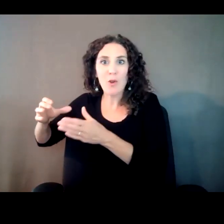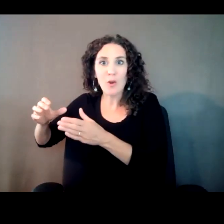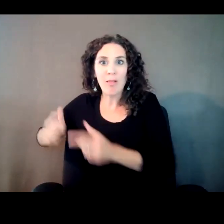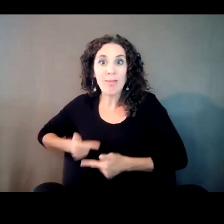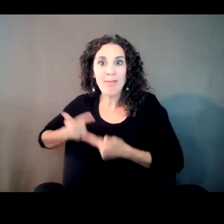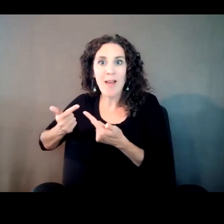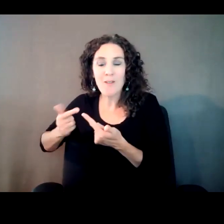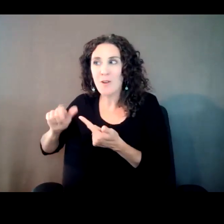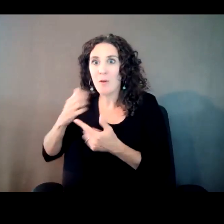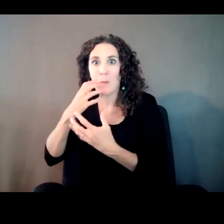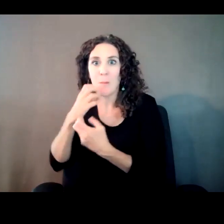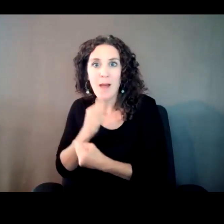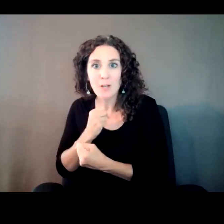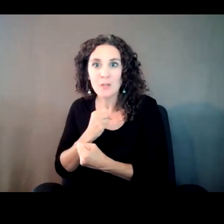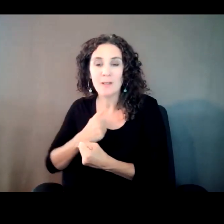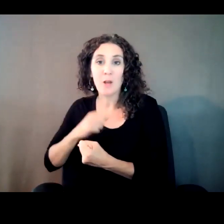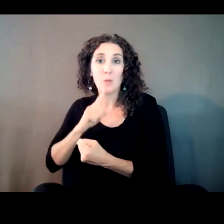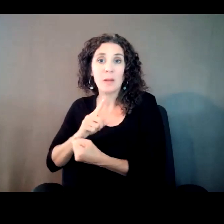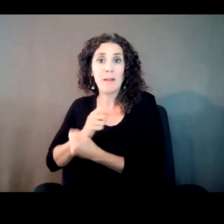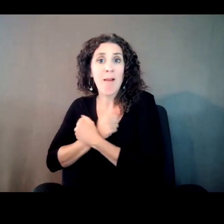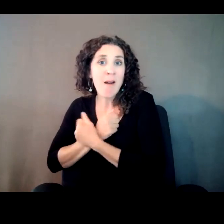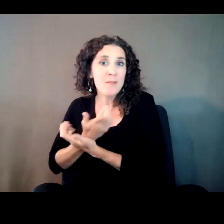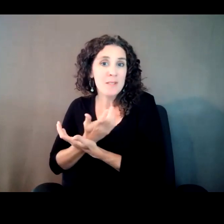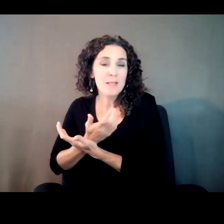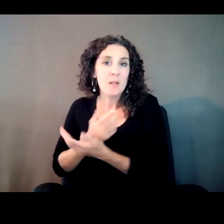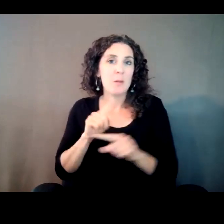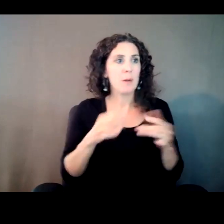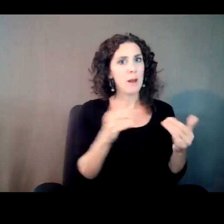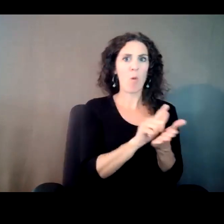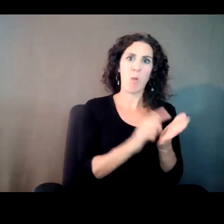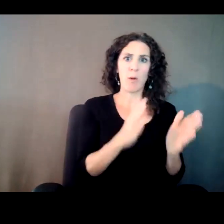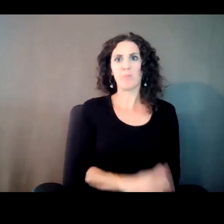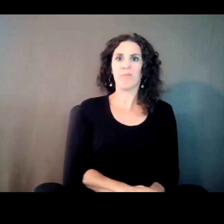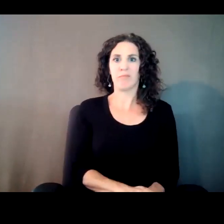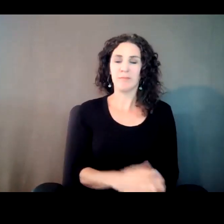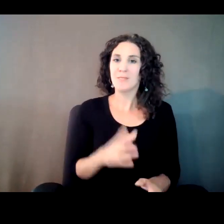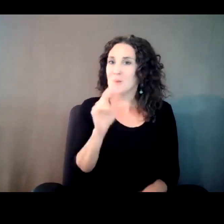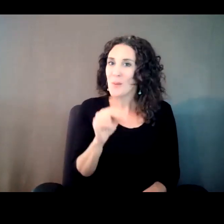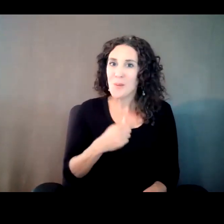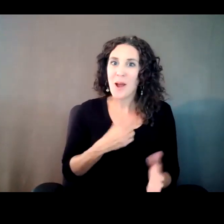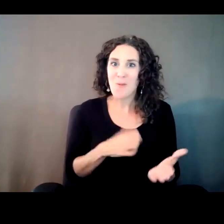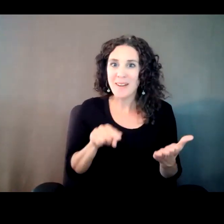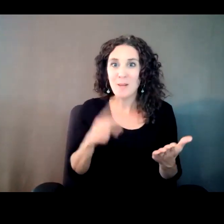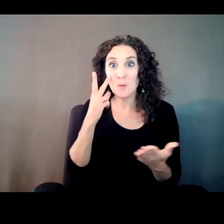I believed in. So once again, the bug was biting me. And